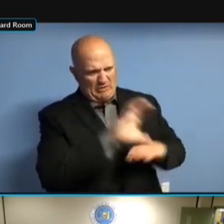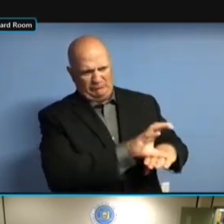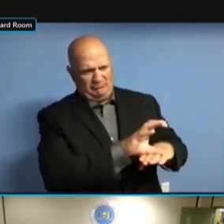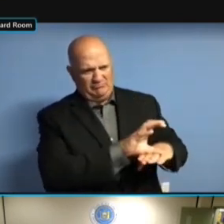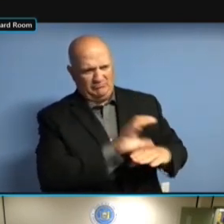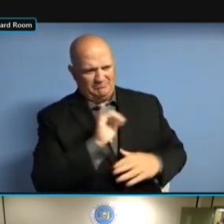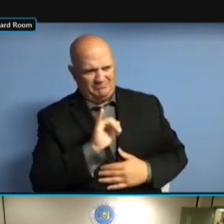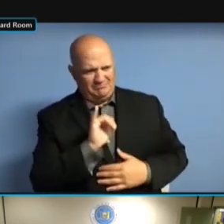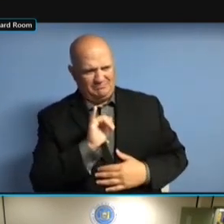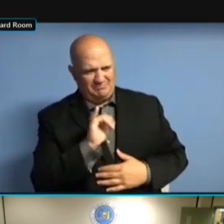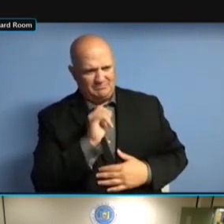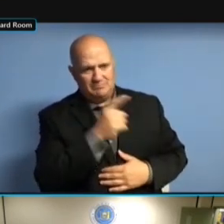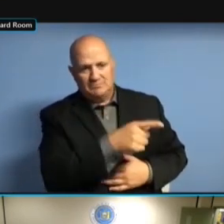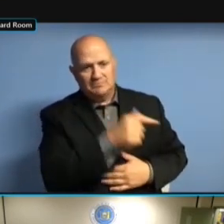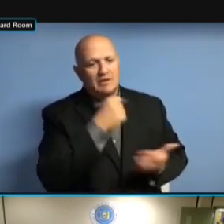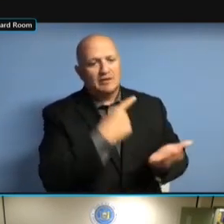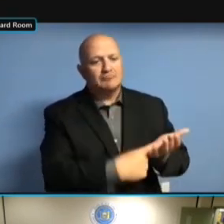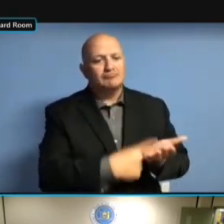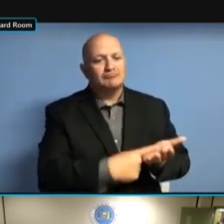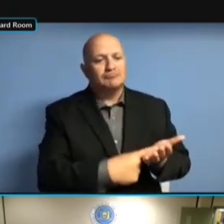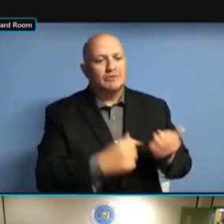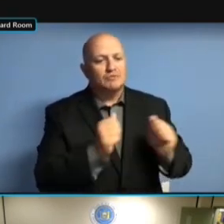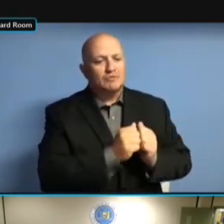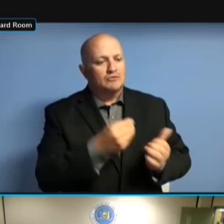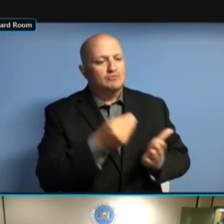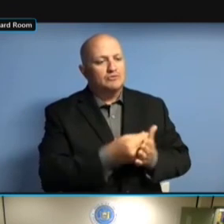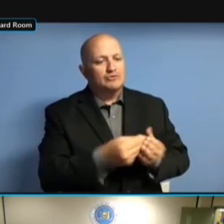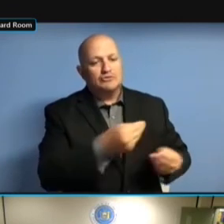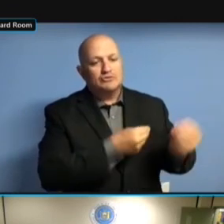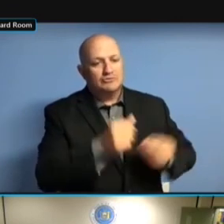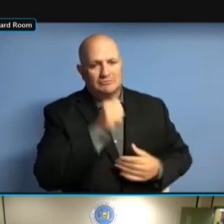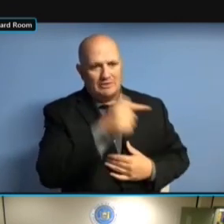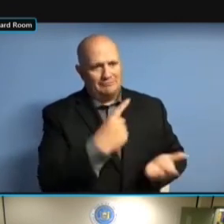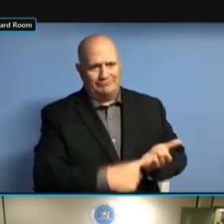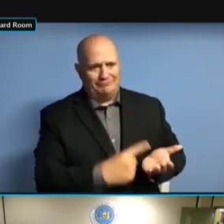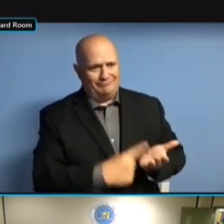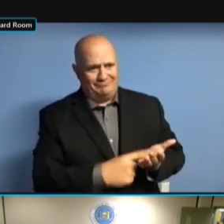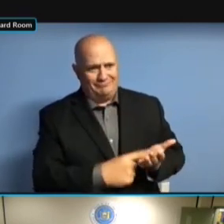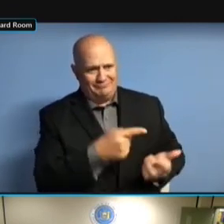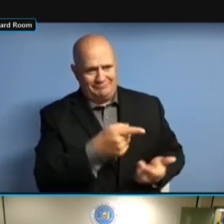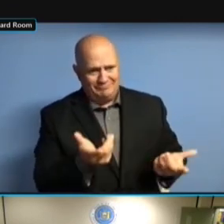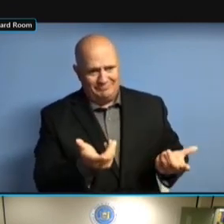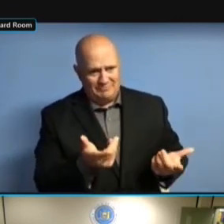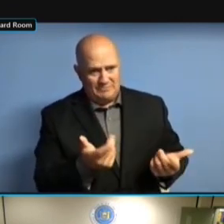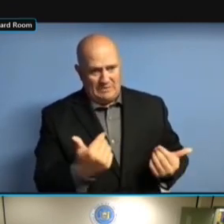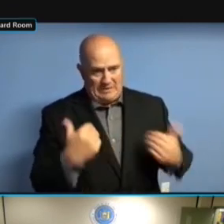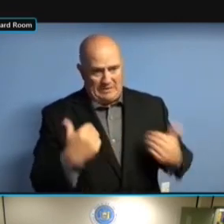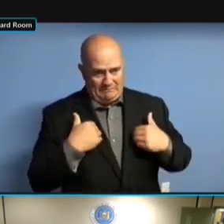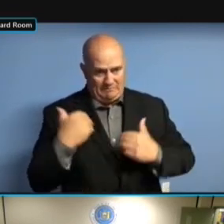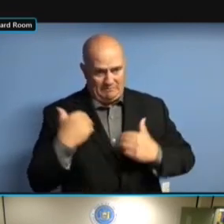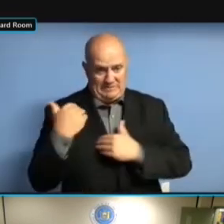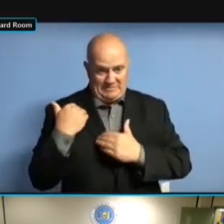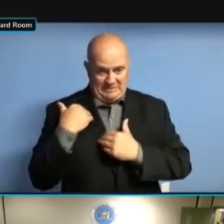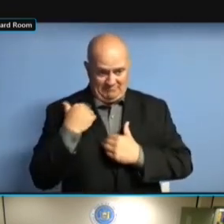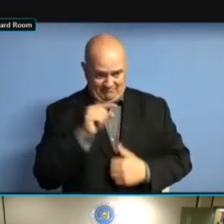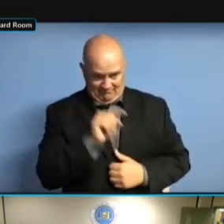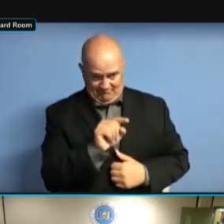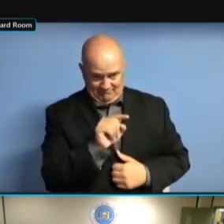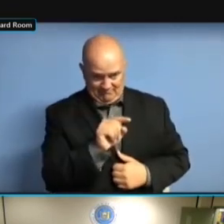2014 OR 2015. 2014 OR 2015. I 2014 OR 2015. I UNDERSTAND 2014 OR 2015. I UNDERSTAND YOU'RE 2014 OR 2015. I UNDERSTAND YOU'RE NOT 2014 OR 2015. I UNDERSTAND YOU'RE NOT TALKING I UNDERSTAND YOU'RE NOT TALKING I UNDERSTAND YOU'RE NOT TALKING TO I UNDERSTAND YOU'RE NOT TALKING TO YOUR I UNDERSTAND YOU'RE NOT TALKING TO YOUR TREASURER I UNDERSTAND YOU'RE NOT TALKING TO YOUR TREASURER OR I UNDERSTAND YOU'RE NOT TALKING TO YOUR TREASURER OR MAY I UNDERSTAND YOU'RE NOT TALKING TO YOUR TREASURER OR MAY NOT TO YOUR TREASURER OR MAY NOT TO YOUR TREASURER OR MAY NOT UNDERSTAND TO YOUR TREASURER OR MAY NOT UNDERSTAND WHERE TO YOUR TREASURER OR MAY NOT UNDERSTAND WHERE YOUR TO YOUR TREASURER OR MAY NOT UNDERSTAND WHERE YOUR TREASURER UNDERSTAND WHERE YOUR TREASURER UNDERSTAND WHERE YOUR TREASURER IS UNDERSTAND WHERE YOUR TREASURER IS BUT UNDERSTAND WHERE YOUR TREASURER IS BUT YOU UNDERSTAND WHERE YOUR TREASURER IS BUT YOU HAVE UNDERSTAND WHERE YOUR TREASURER IS BUT YOU HAVE A UNDERSTAND WHERE YOUR TREASURER IS BUT YOU HAVE A RESPONSIBILITY IS BUT YOU HAVE A RESPONSIBILITY IS BUT YOU HAVE A RESPONSIBILITY TO IS BUT YOU HAVE A RESPONSIBILITY TO EITHER, IS BUT YOU HAVE A RESPONSIBILITY TO EITHER, A, IS BUT YOU HAVE A RESPONSIBILITY TO EITHER, A, MAKE IS BUT YOU HAVE A RESPONSIBILITY TO EITHER, A, MAKE THE IS BUT YOU HAVE A RESPONSIBILITY TO EITHER, A, MAKE THE FILINGS, TO EITHER, A, MAKE THE FILINGS,